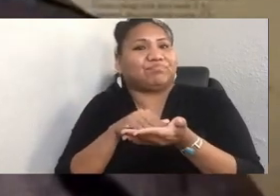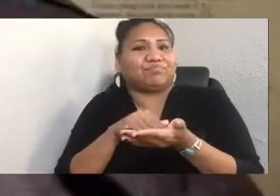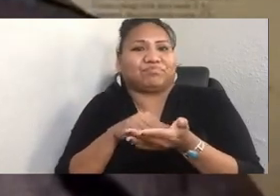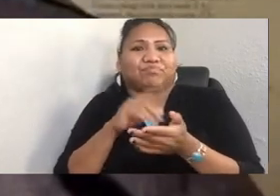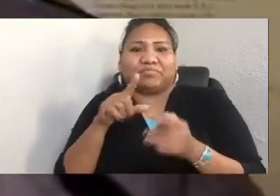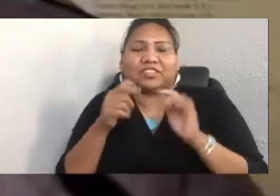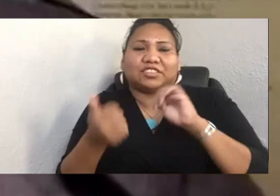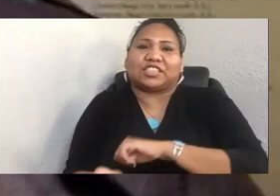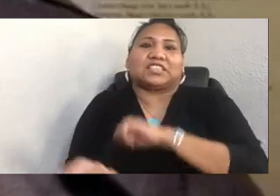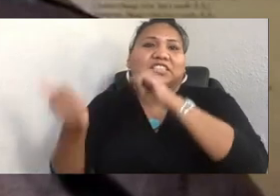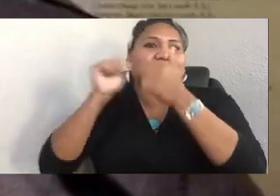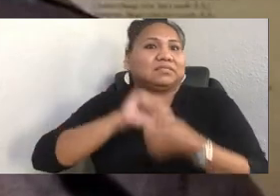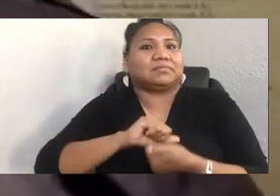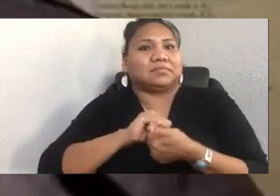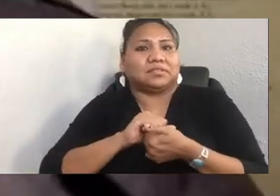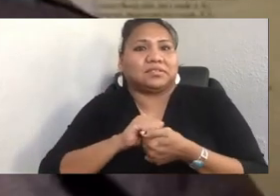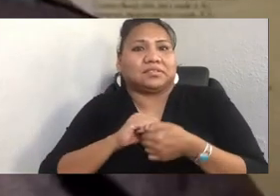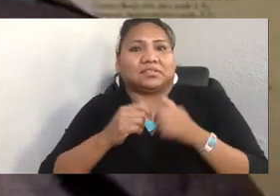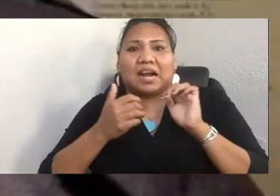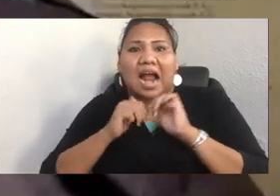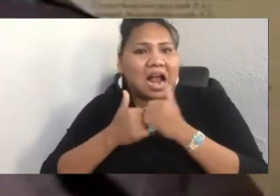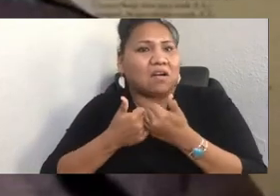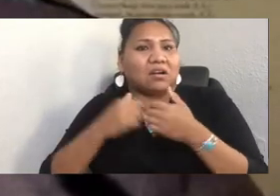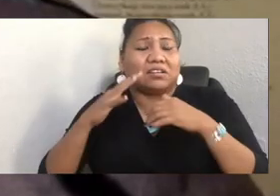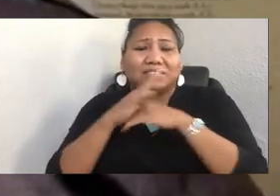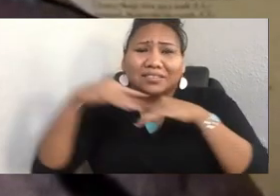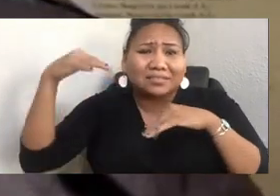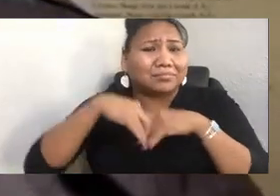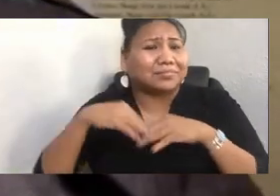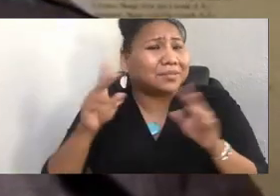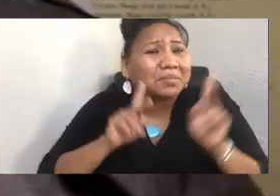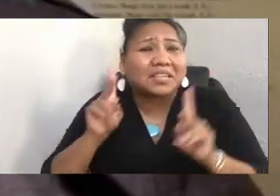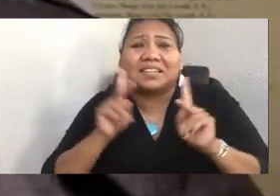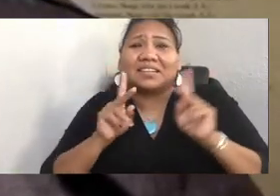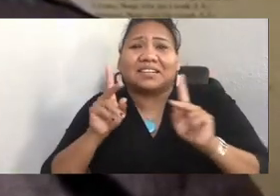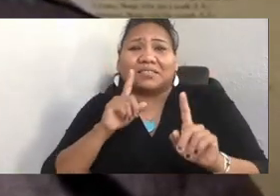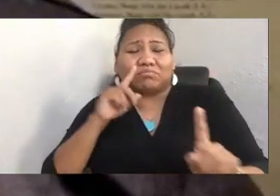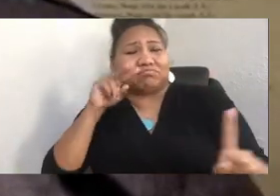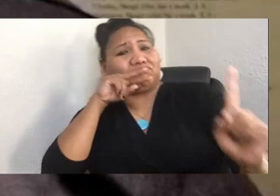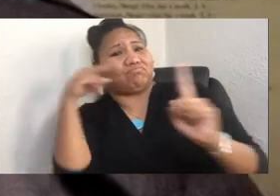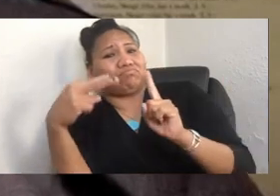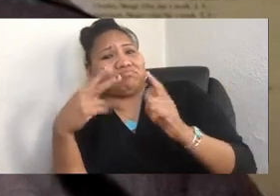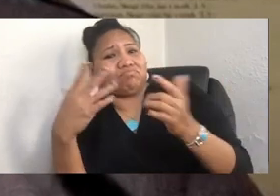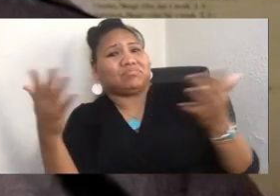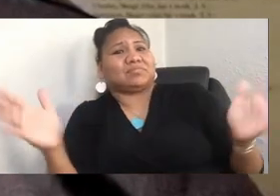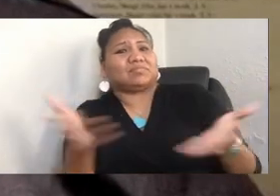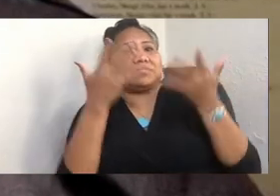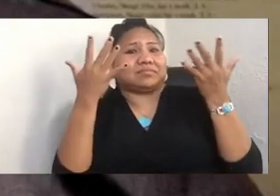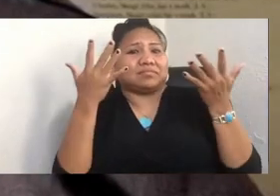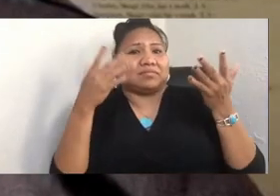that indigenous people are viewed in the northwest. That there is a culture and that there's history there,